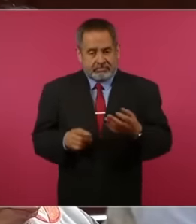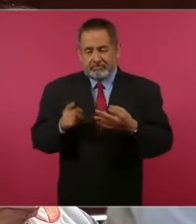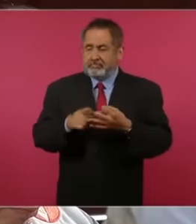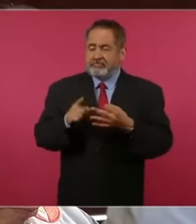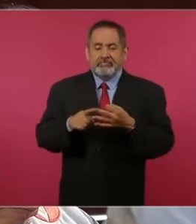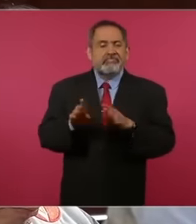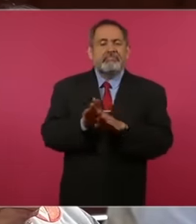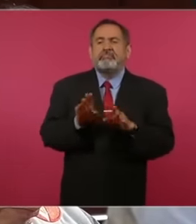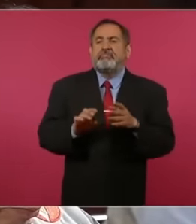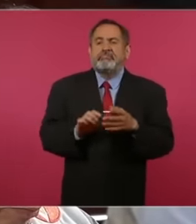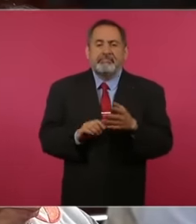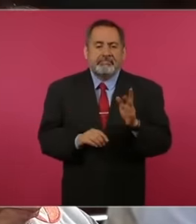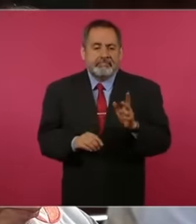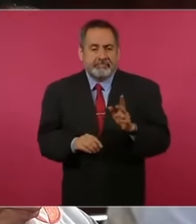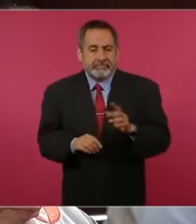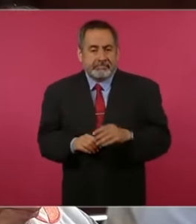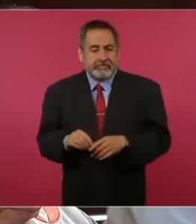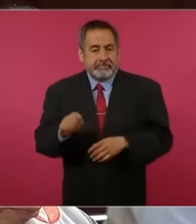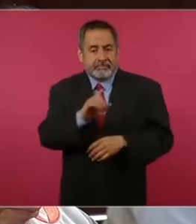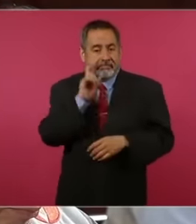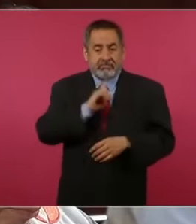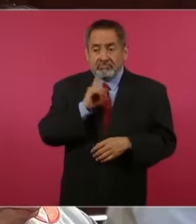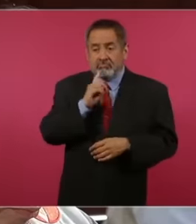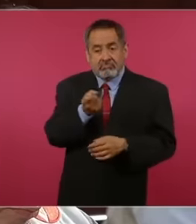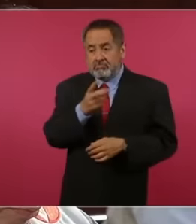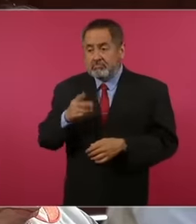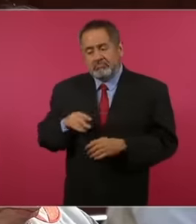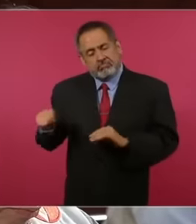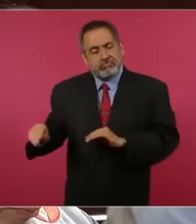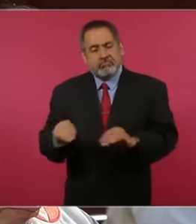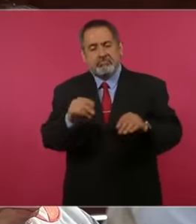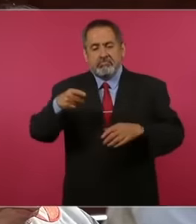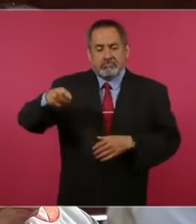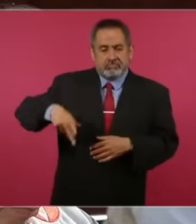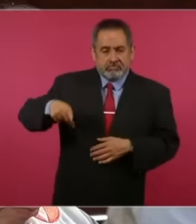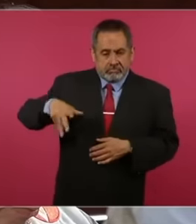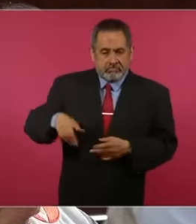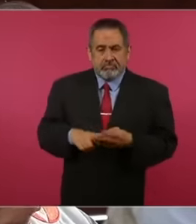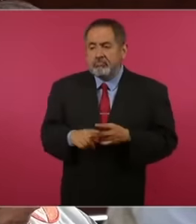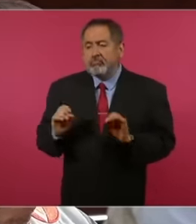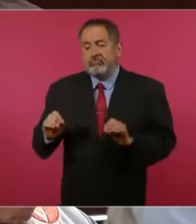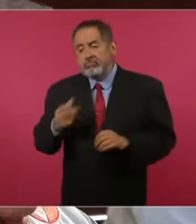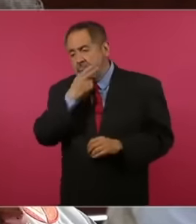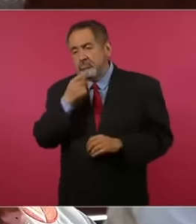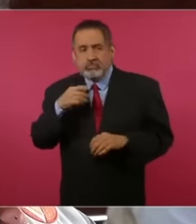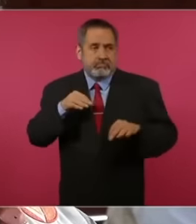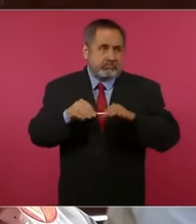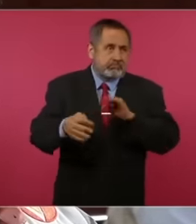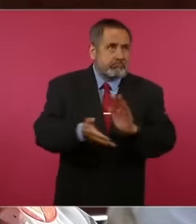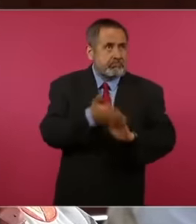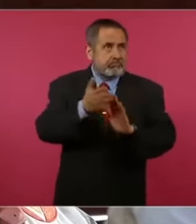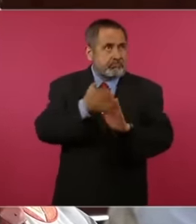category for women, prostitution for men, construction, and four, the fourth